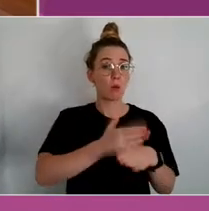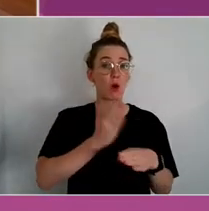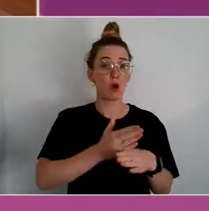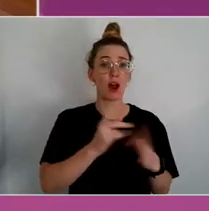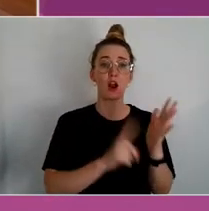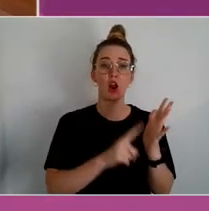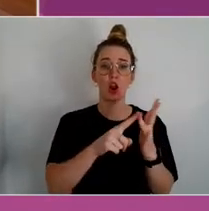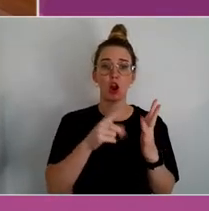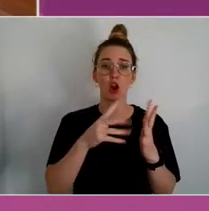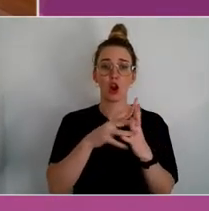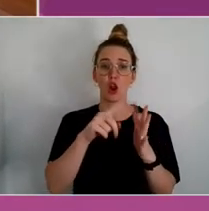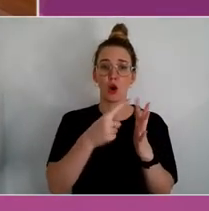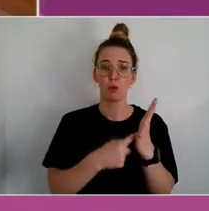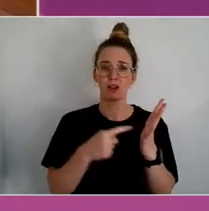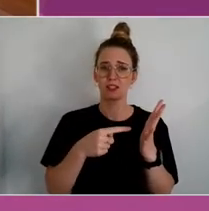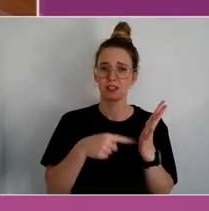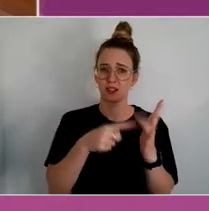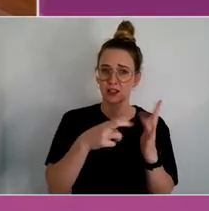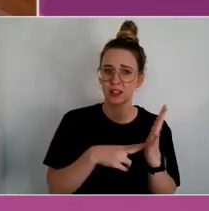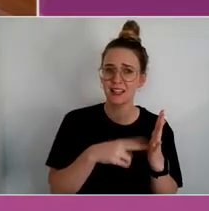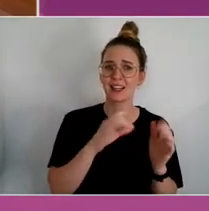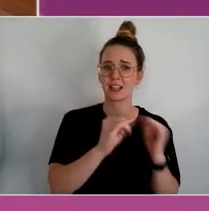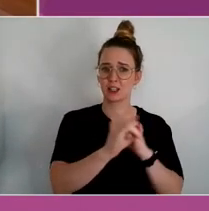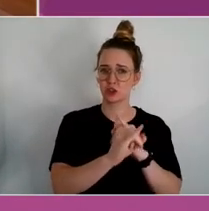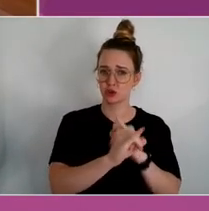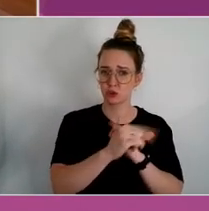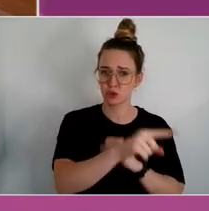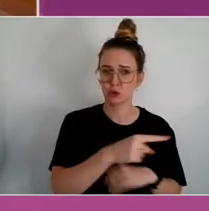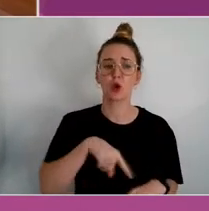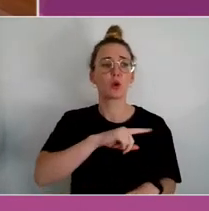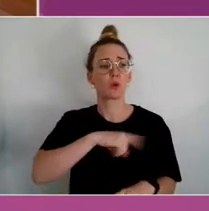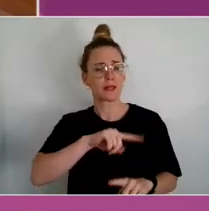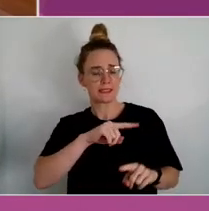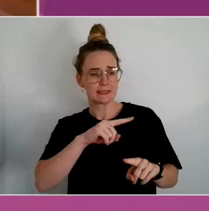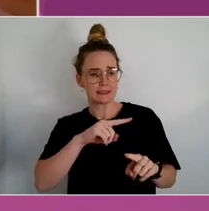Where we've done lots of work on a term called the cultural determinants of health.